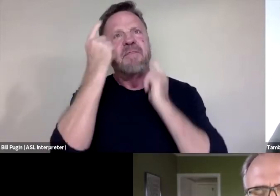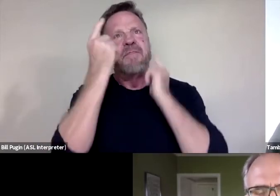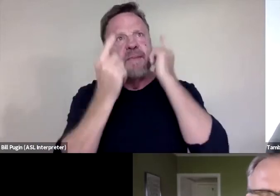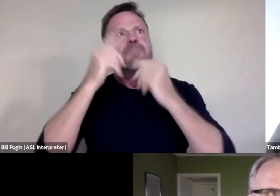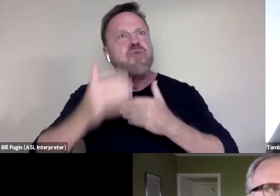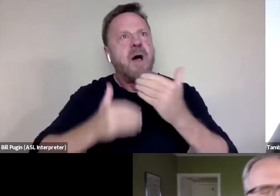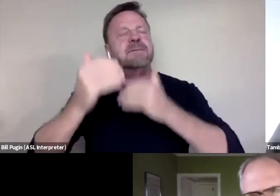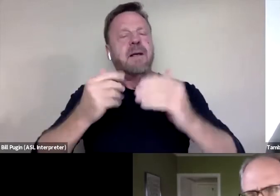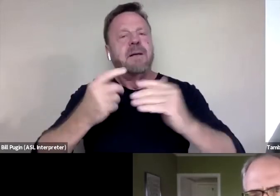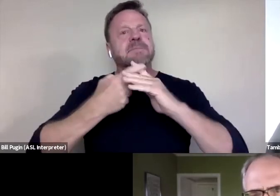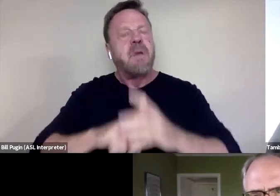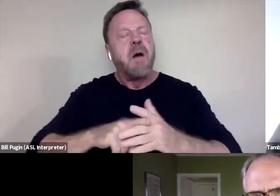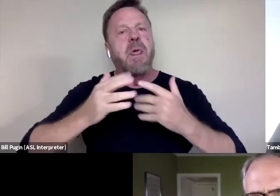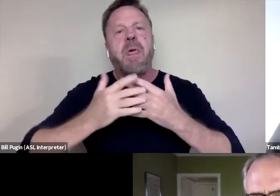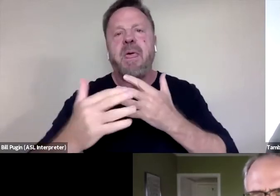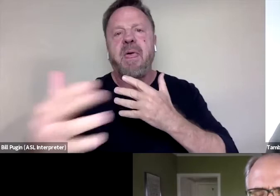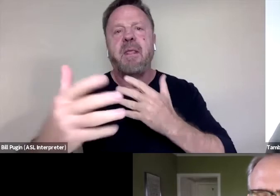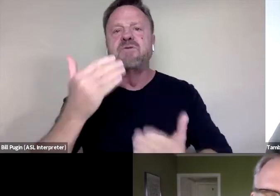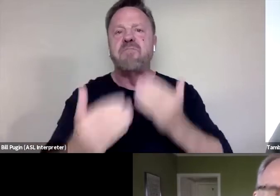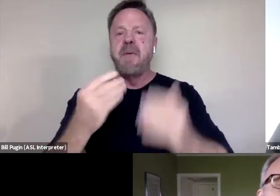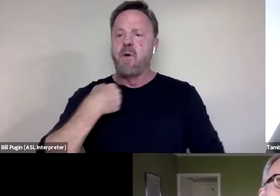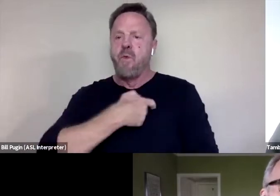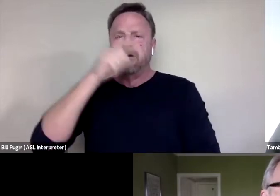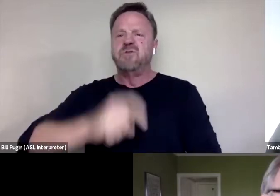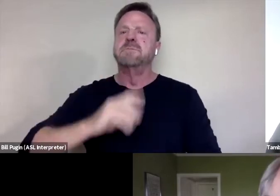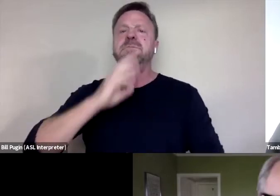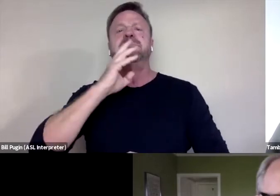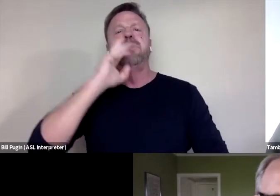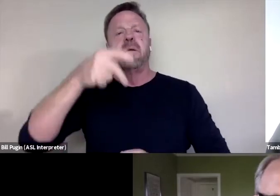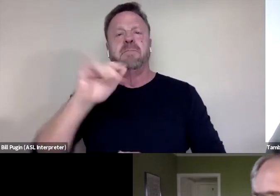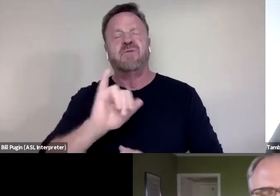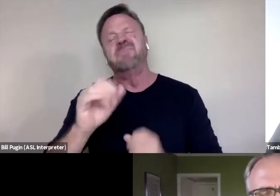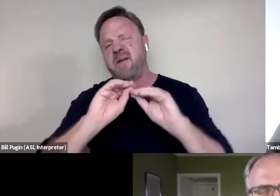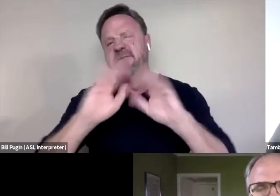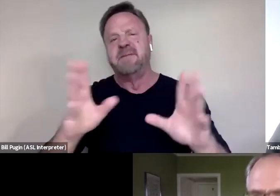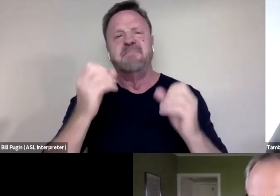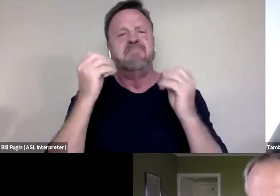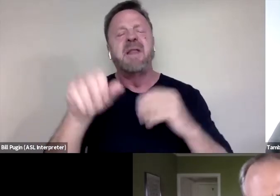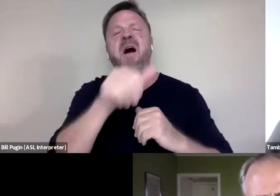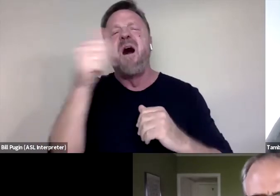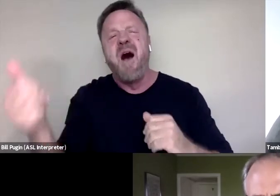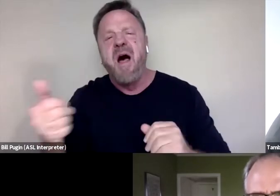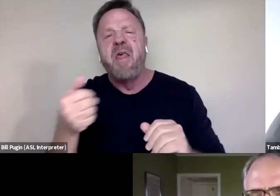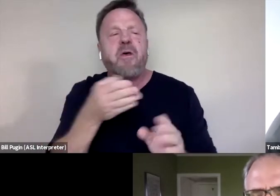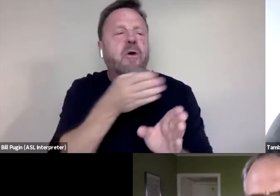And it's like, maybe we should be speaking out too. Obviously, there were many other tributaries to all of these things, but I think that